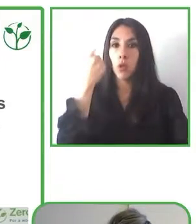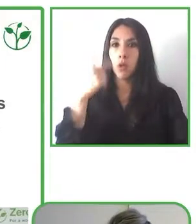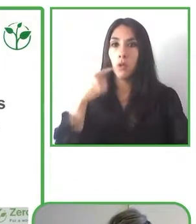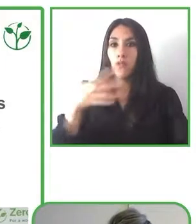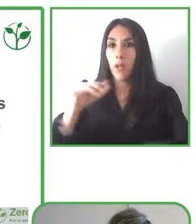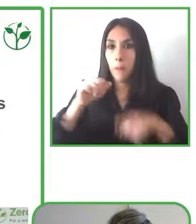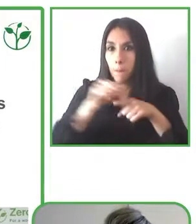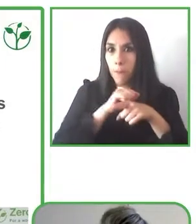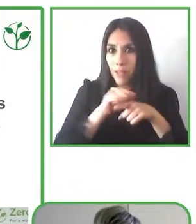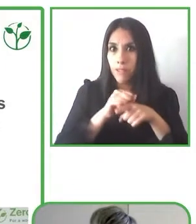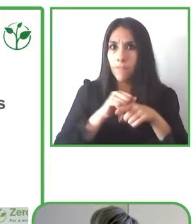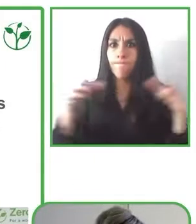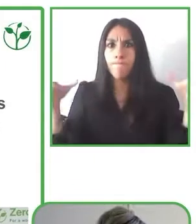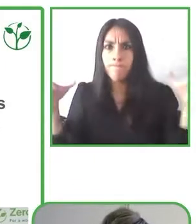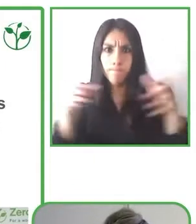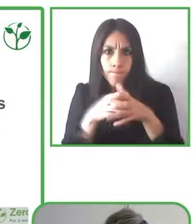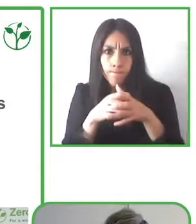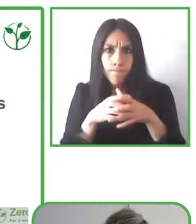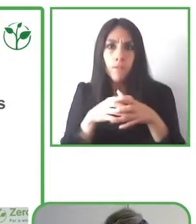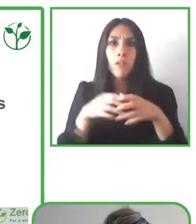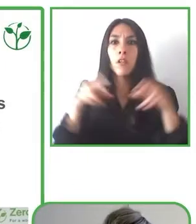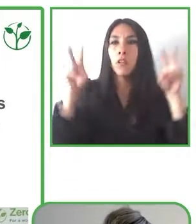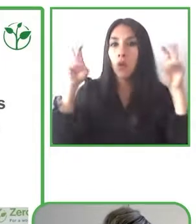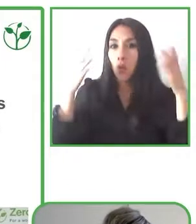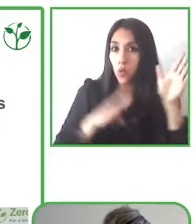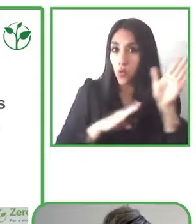in the world in terms of its Sustainable Development Goals.